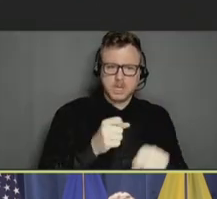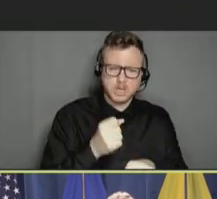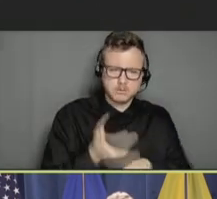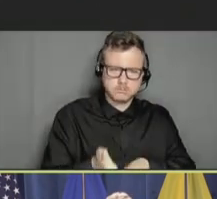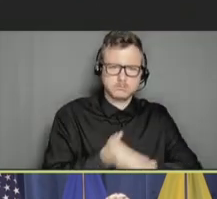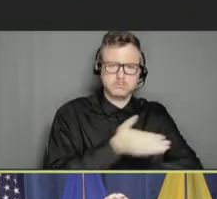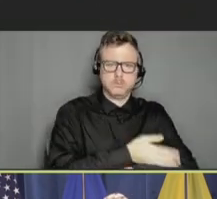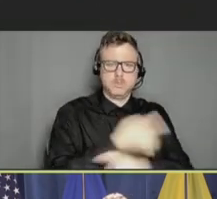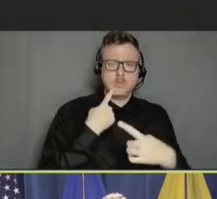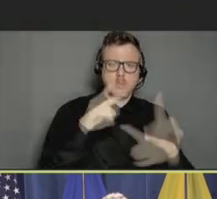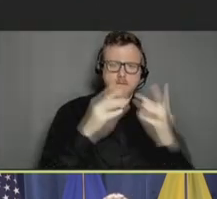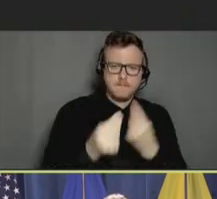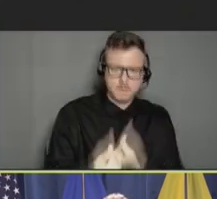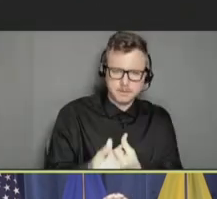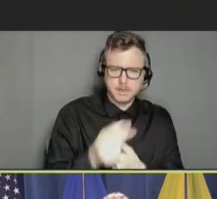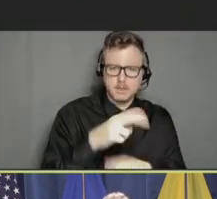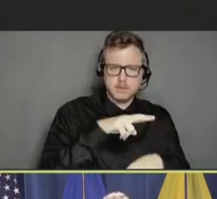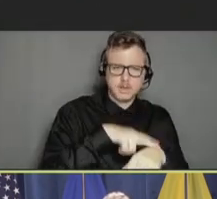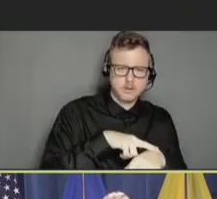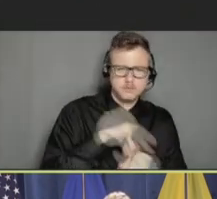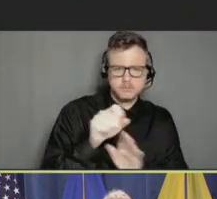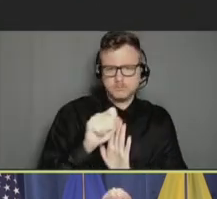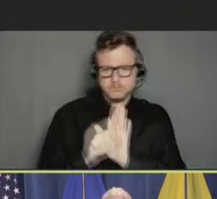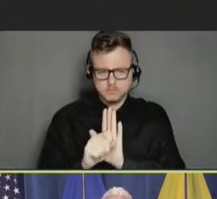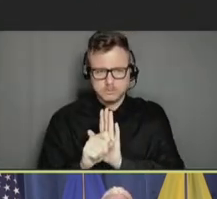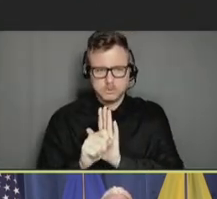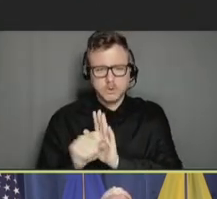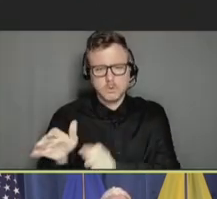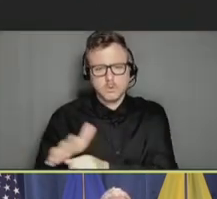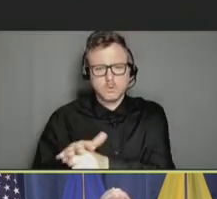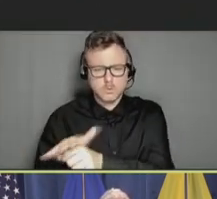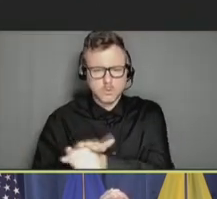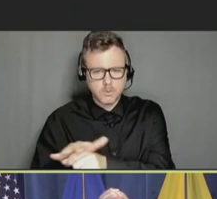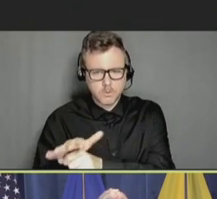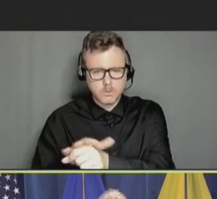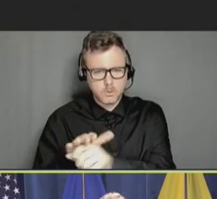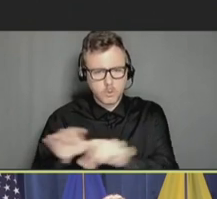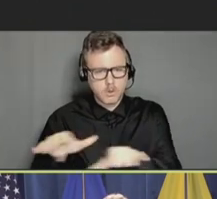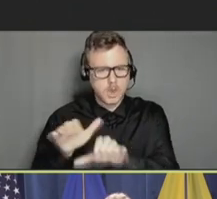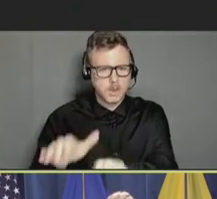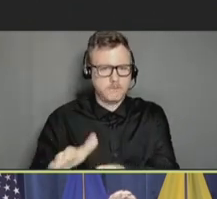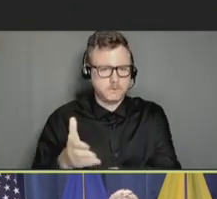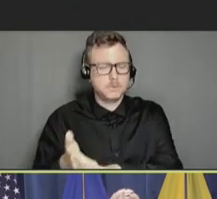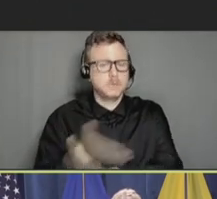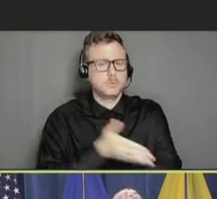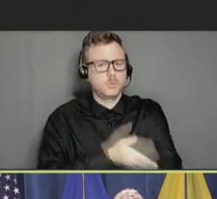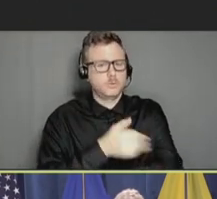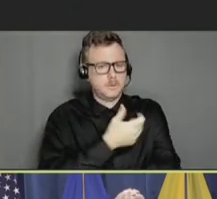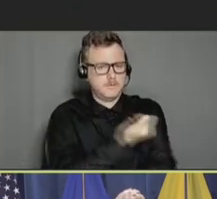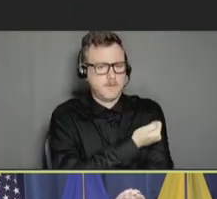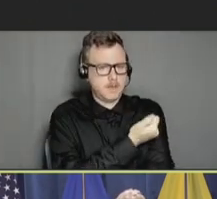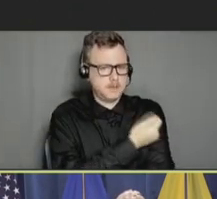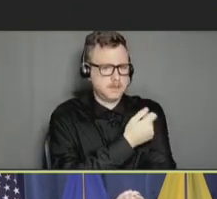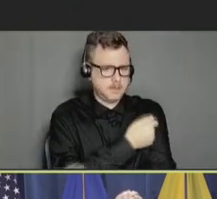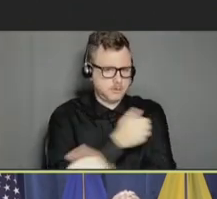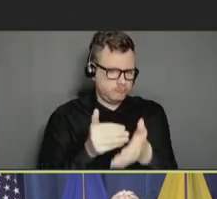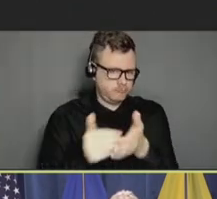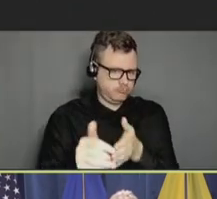of national, state, and local efforts to improve HPV vaccination coverage rates.